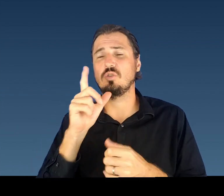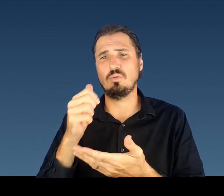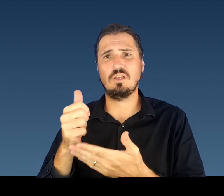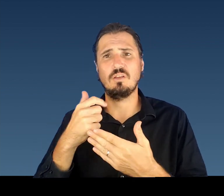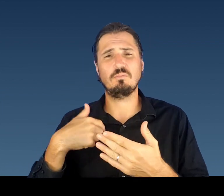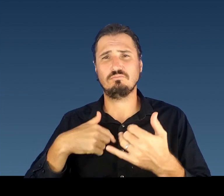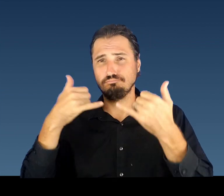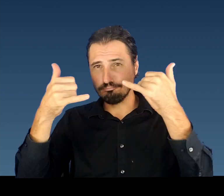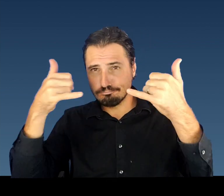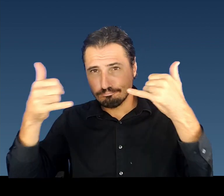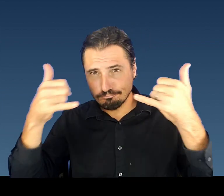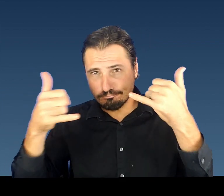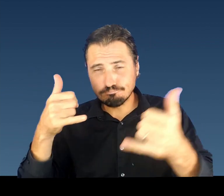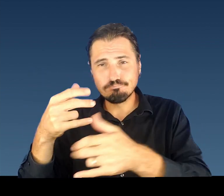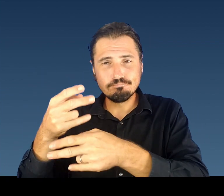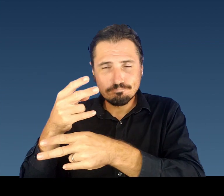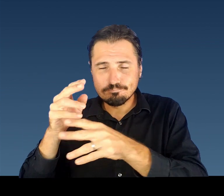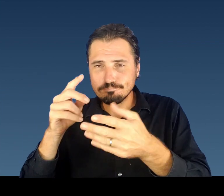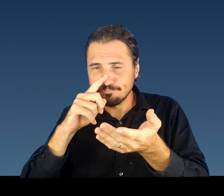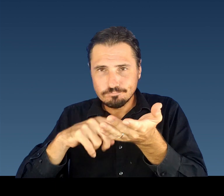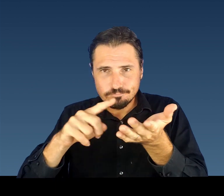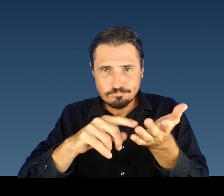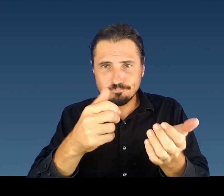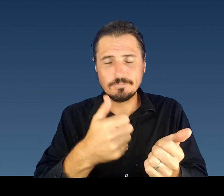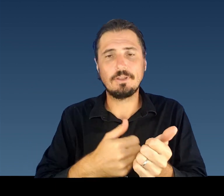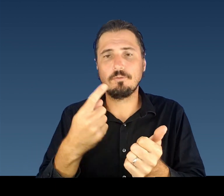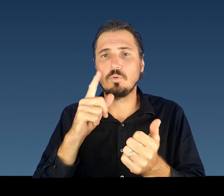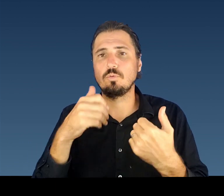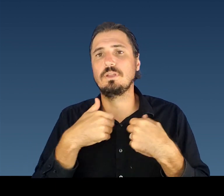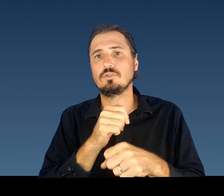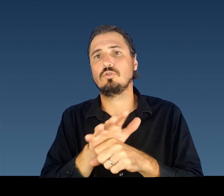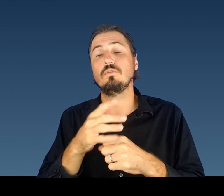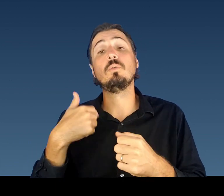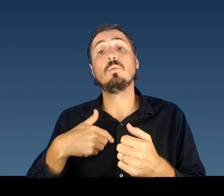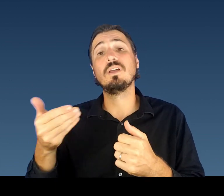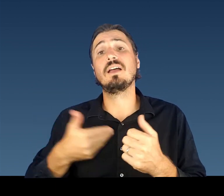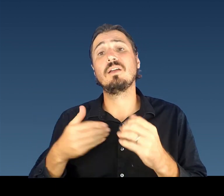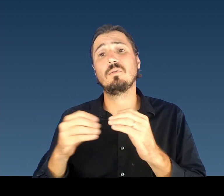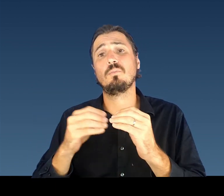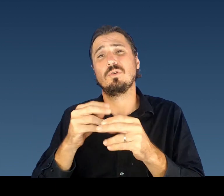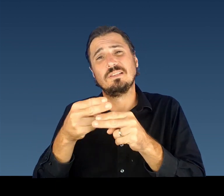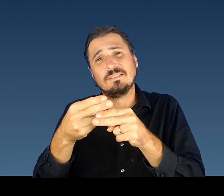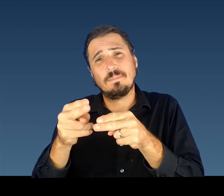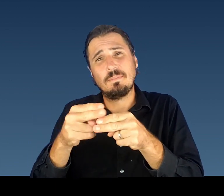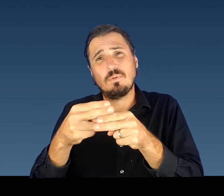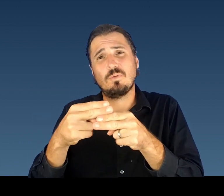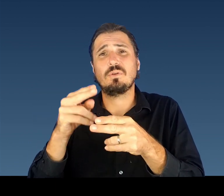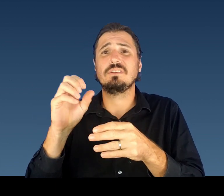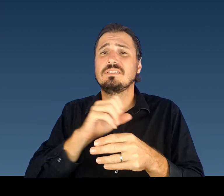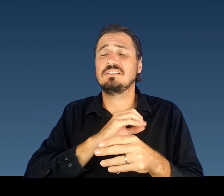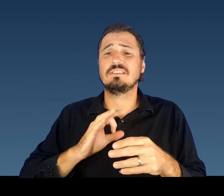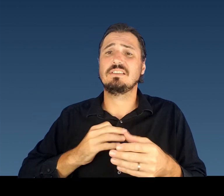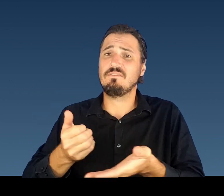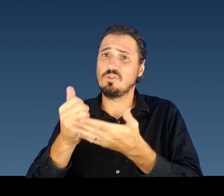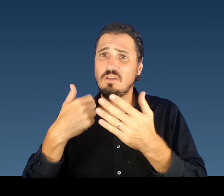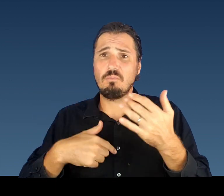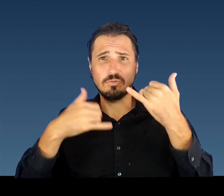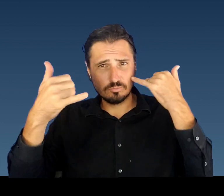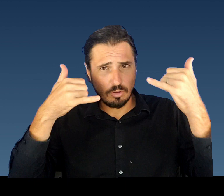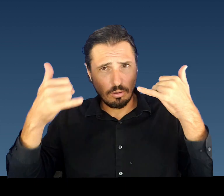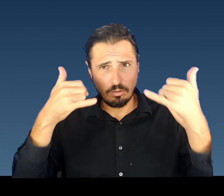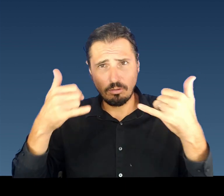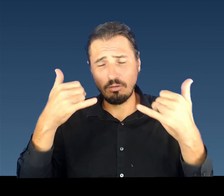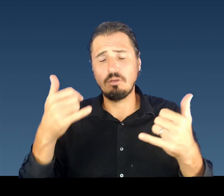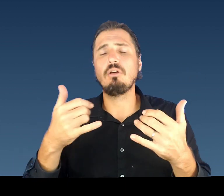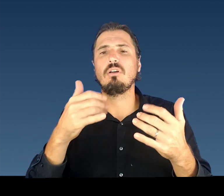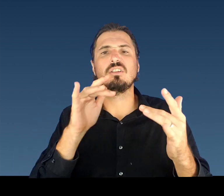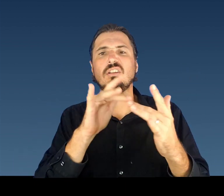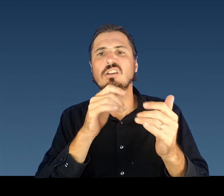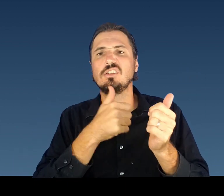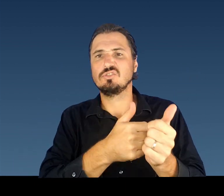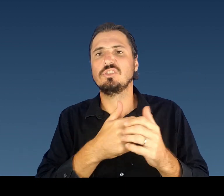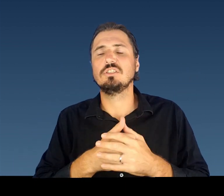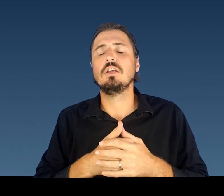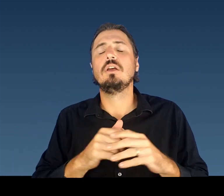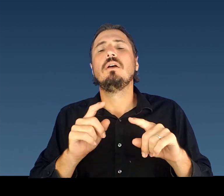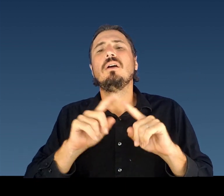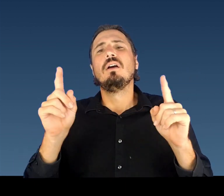Although clusters get a lot of attention, the most important thing for us to understand is that COVID is circulating very widely throughout our island